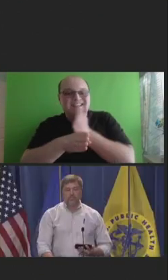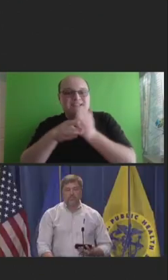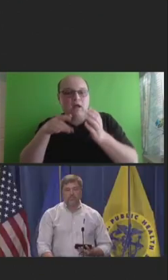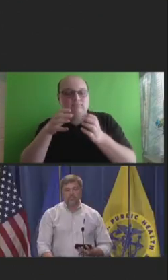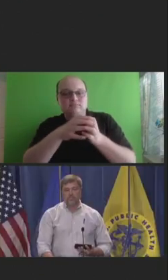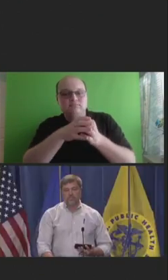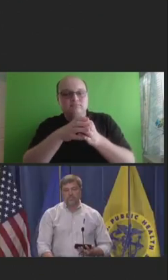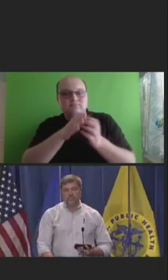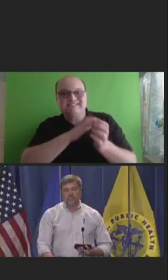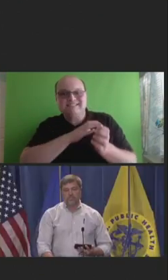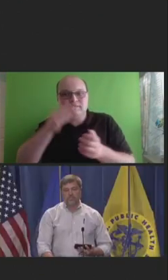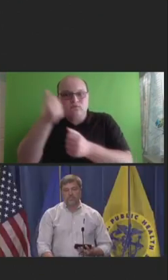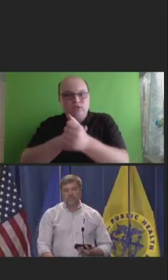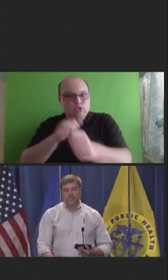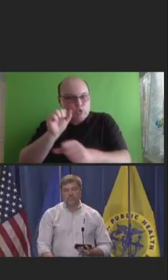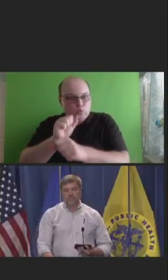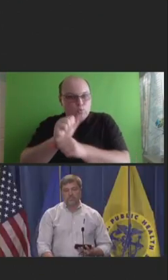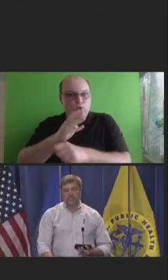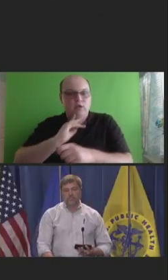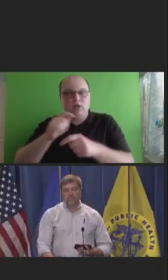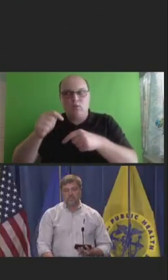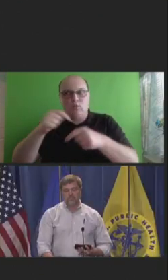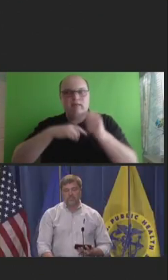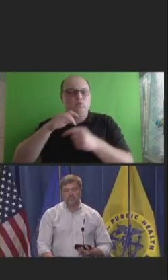Going back to the equity question.